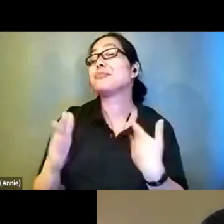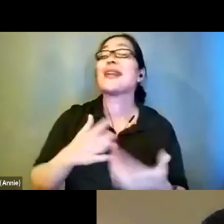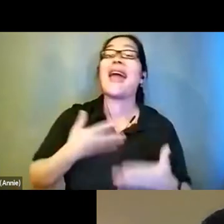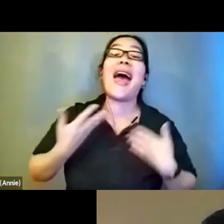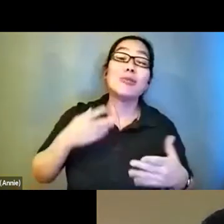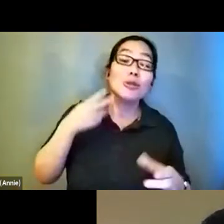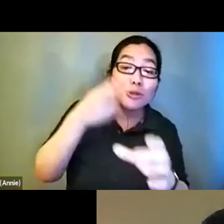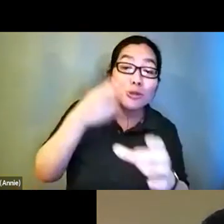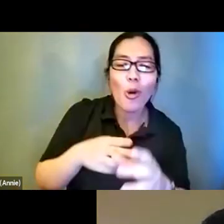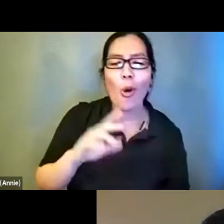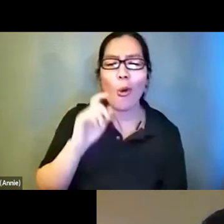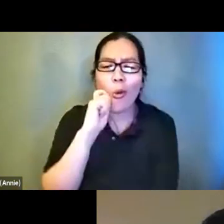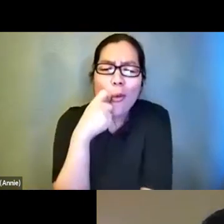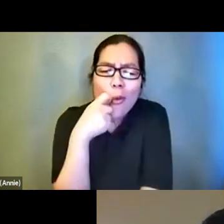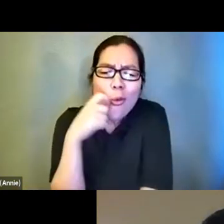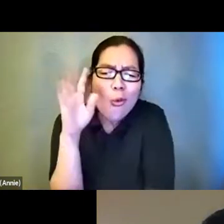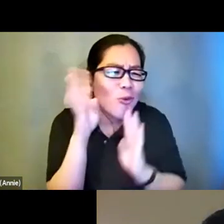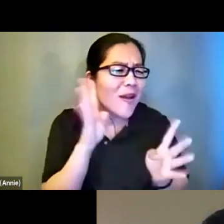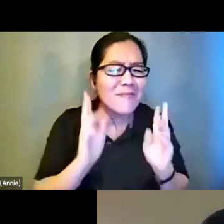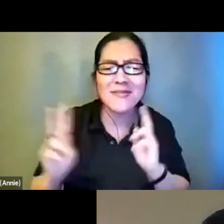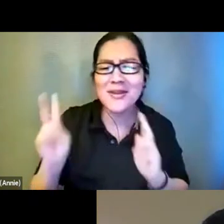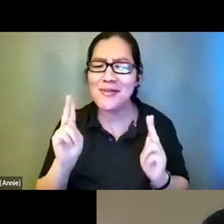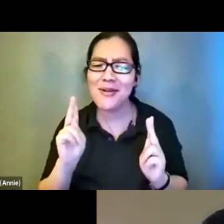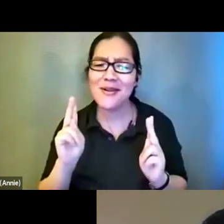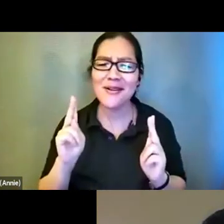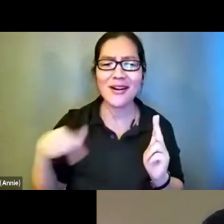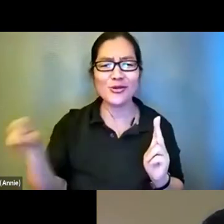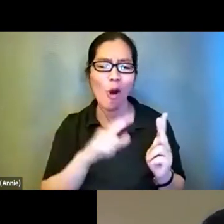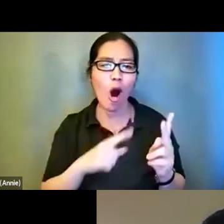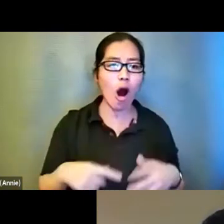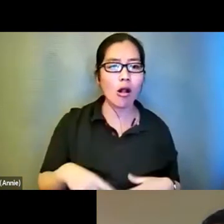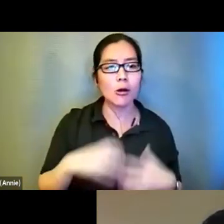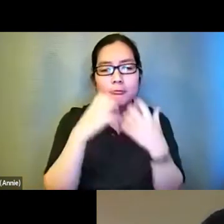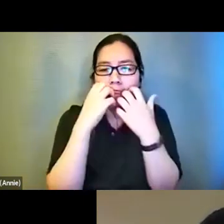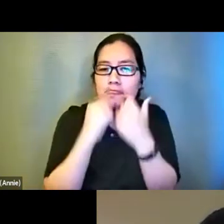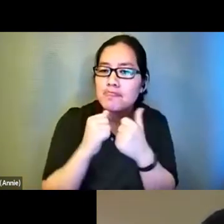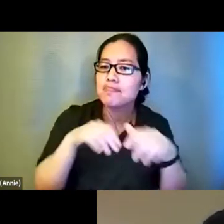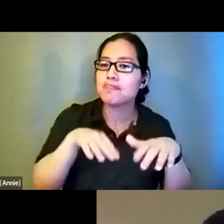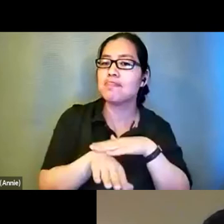cool creative people and those of us who care about access. Honestly I feel like I'